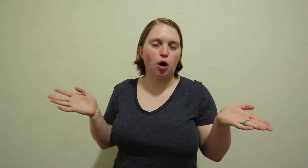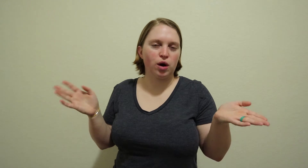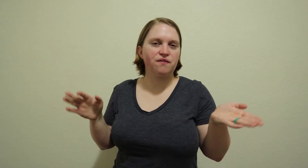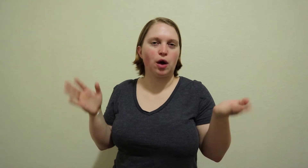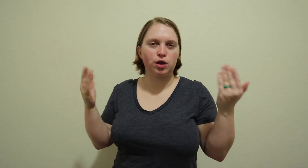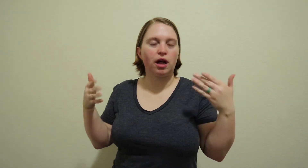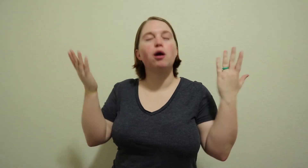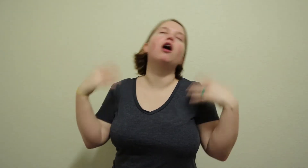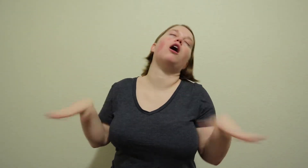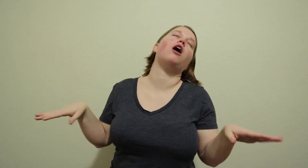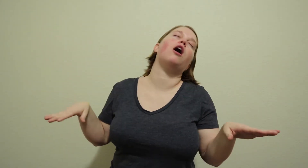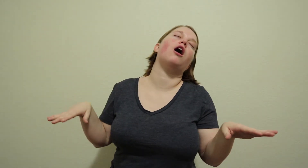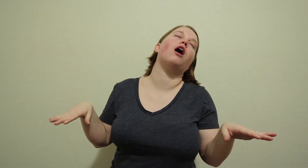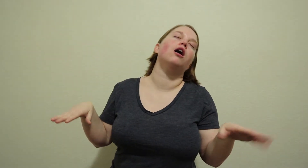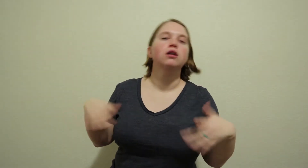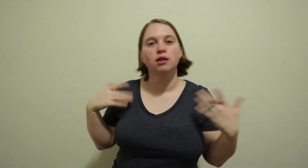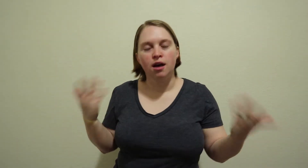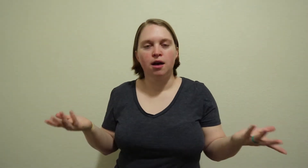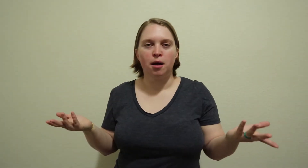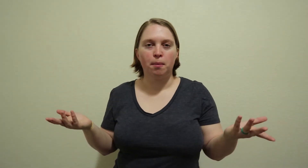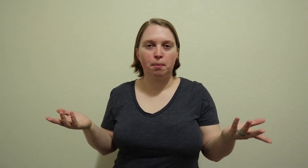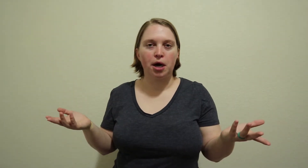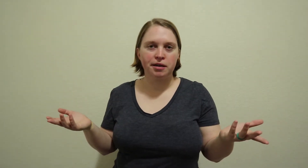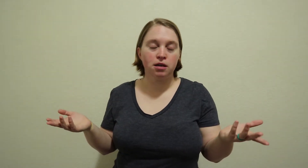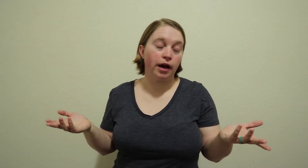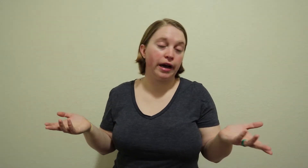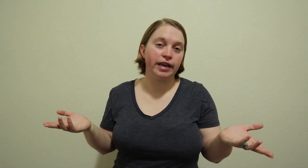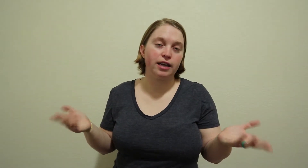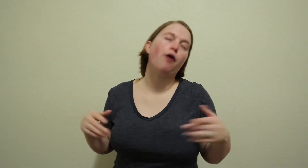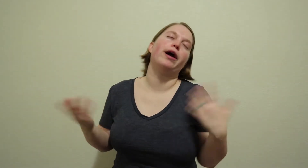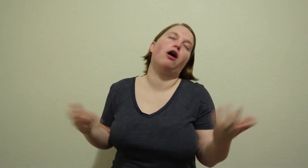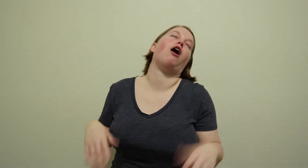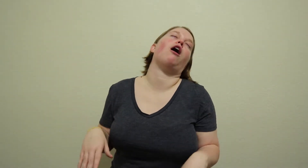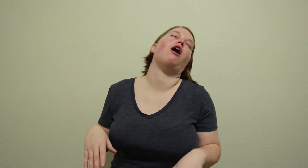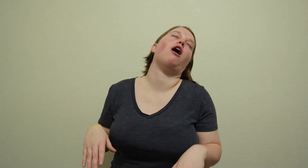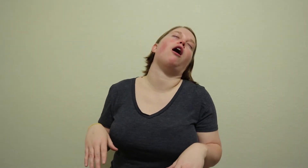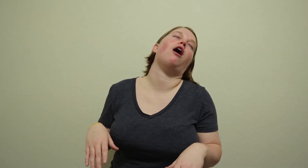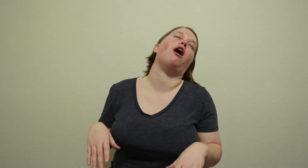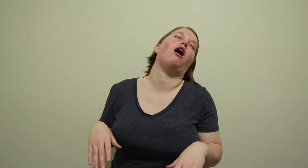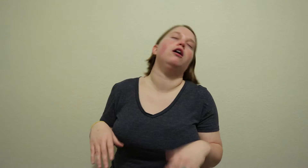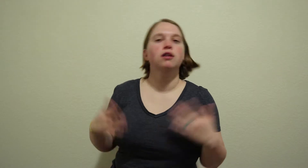if I would :snores: but I did, I went :snores: